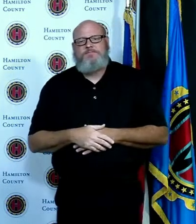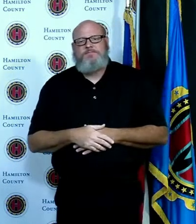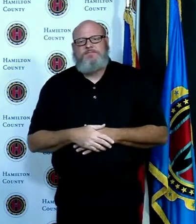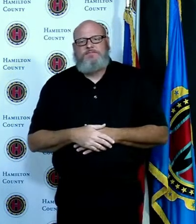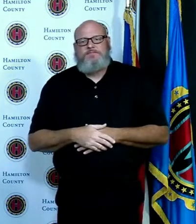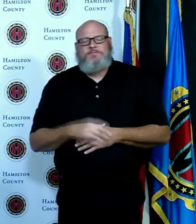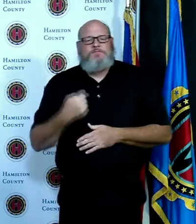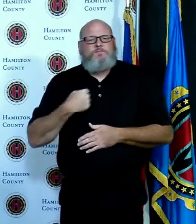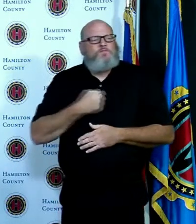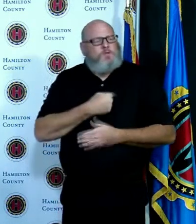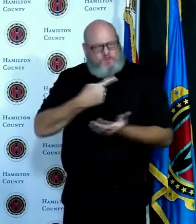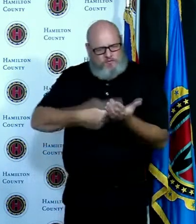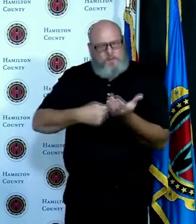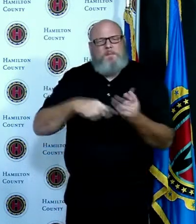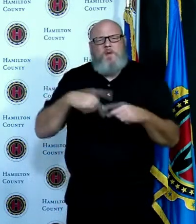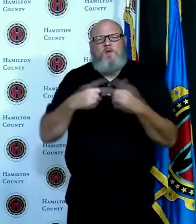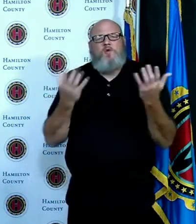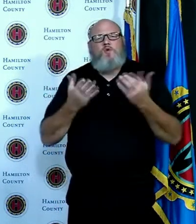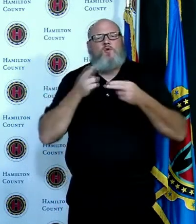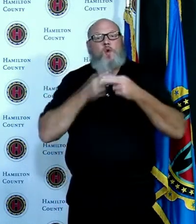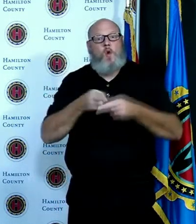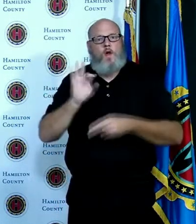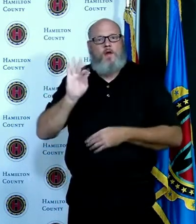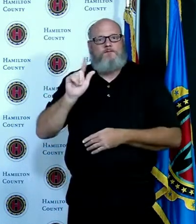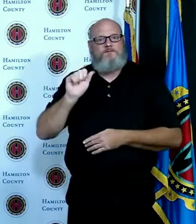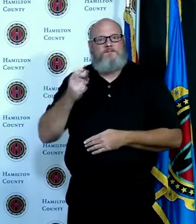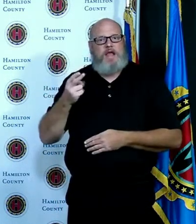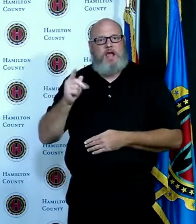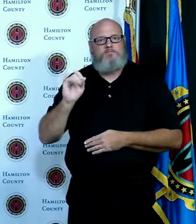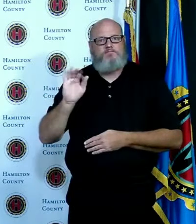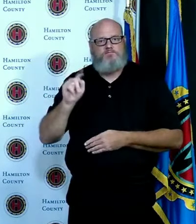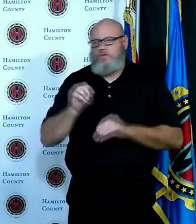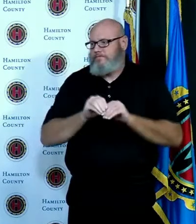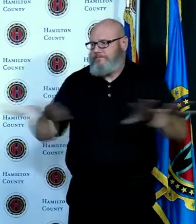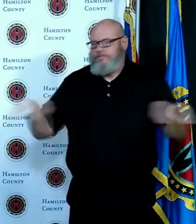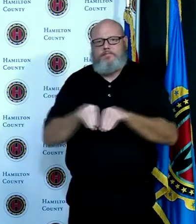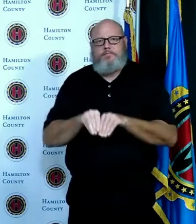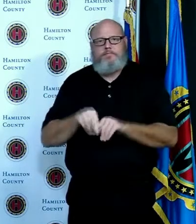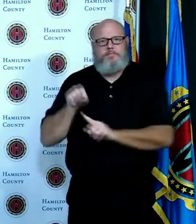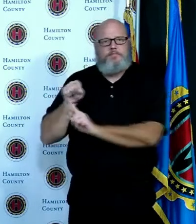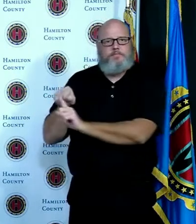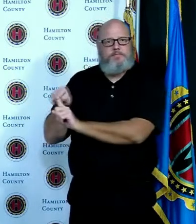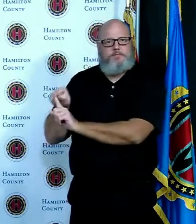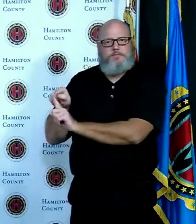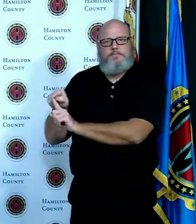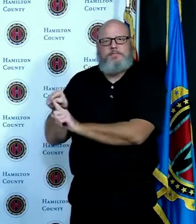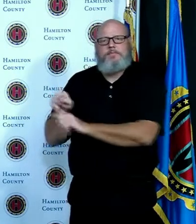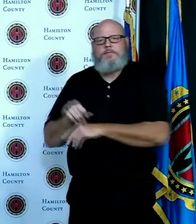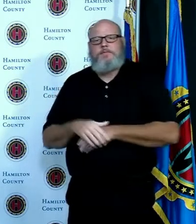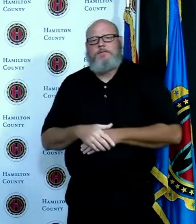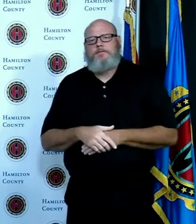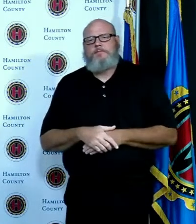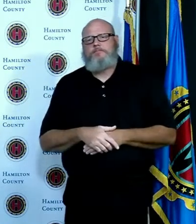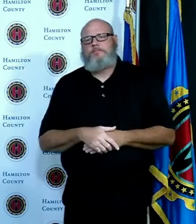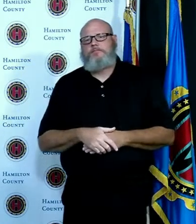the week over week increase was about 16. it had fluctuated a little bit but it was about 16.